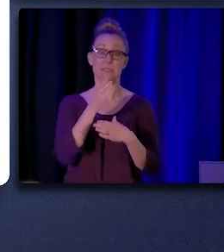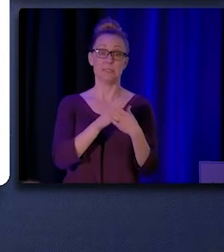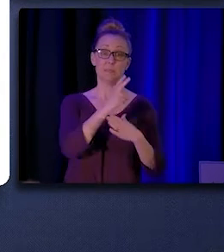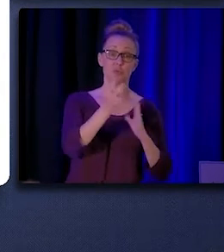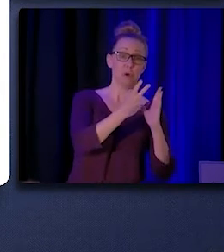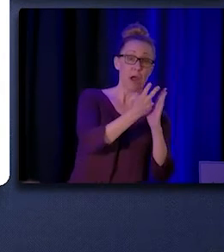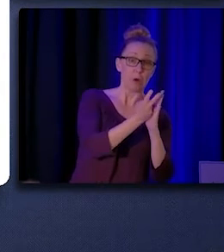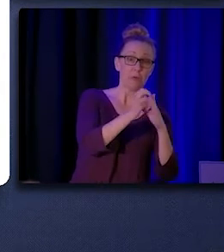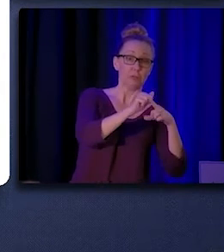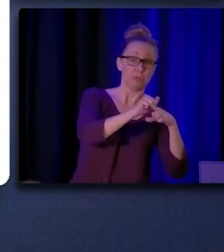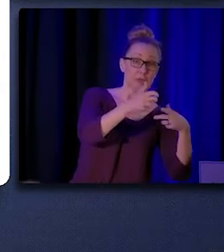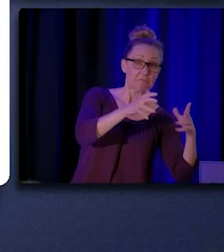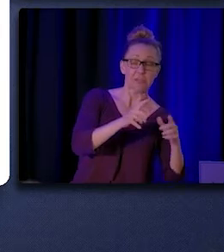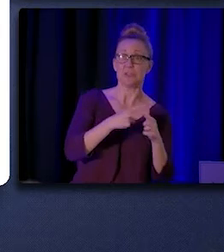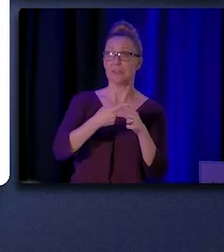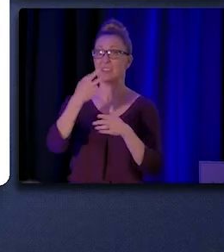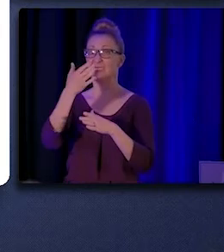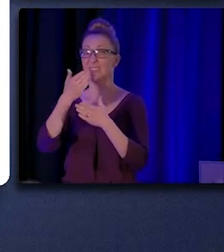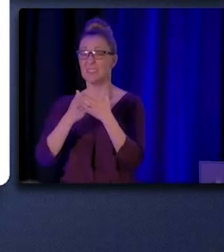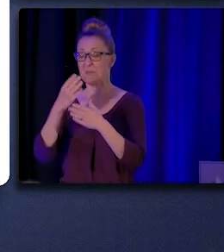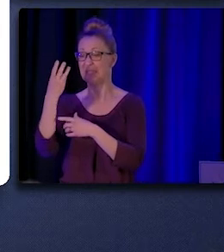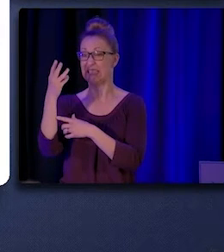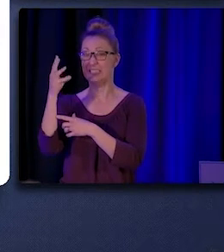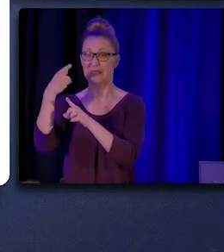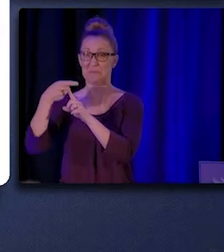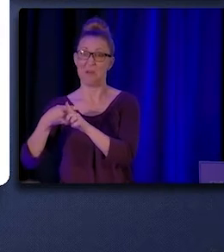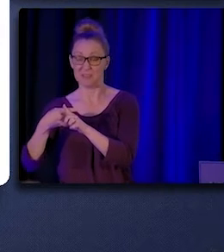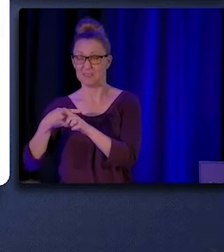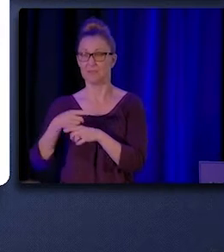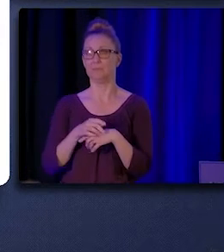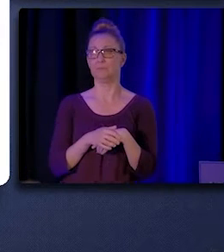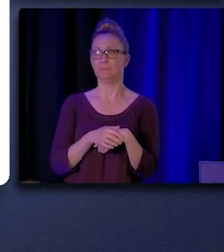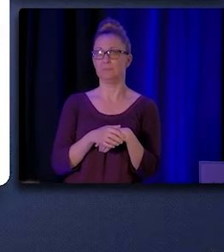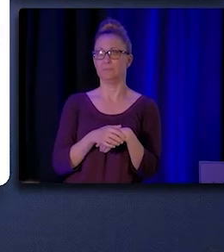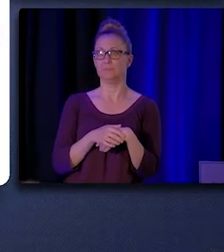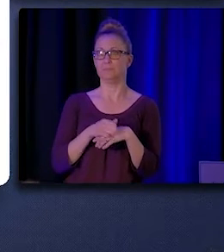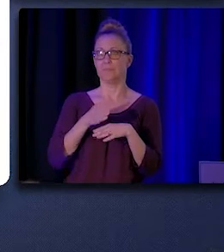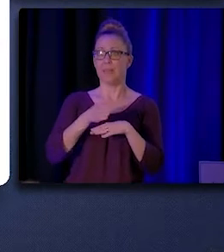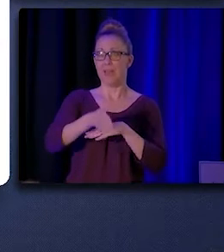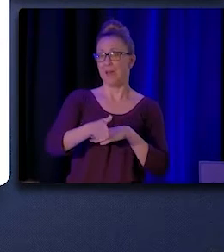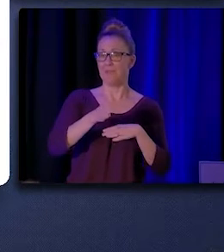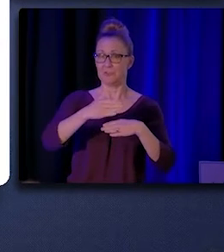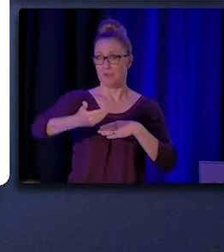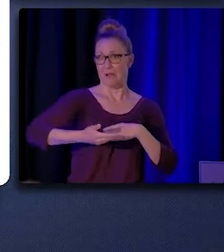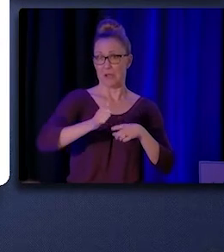the latter of which was an apprenticeship program. The structure of post-hire training also varied.